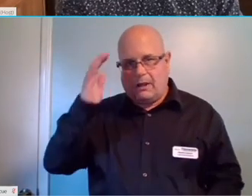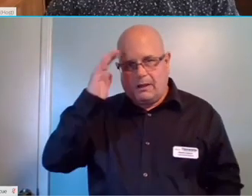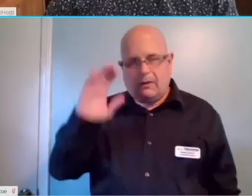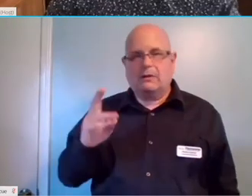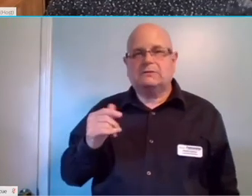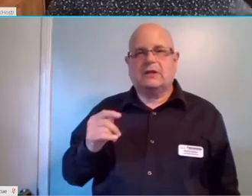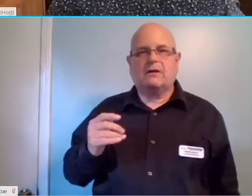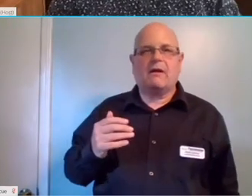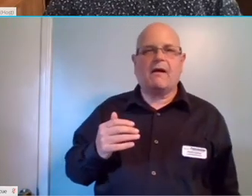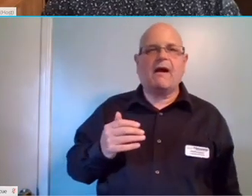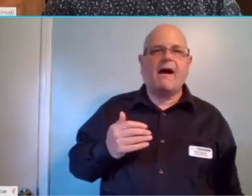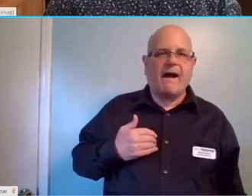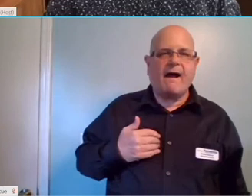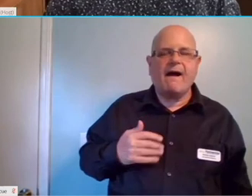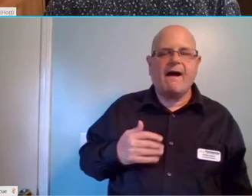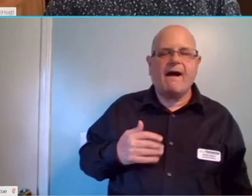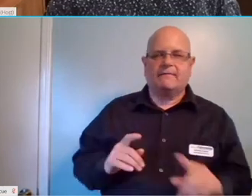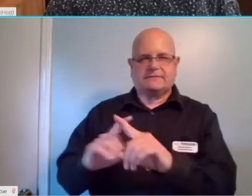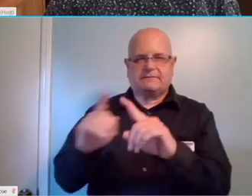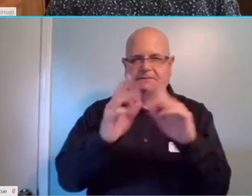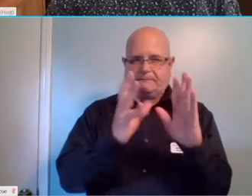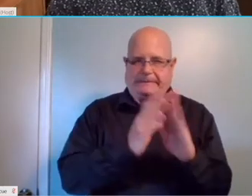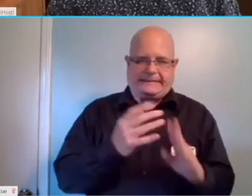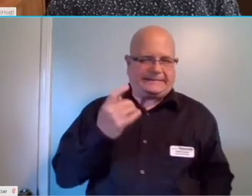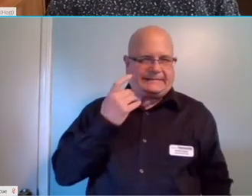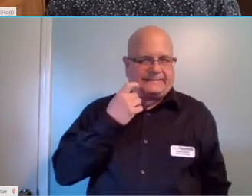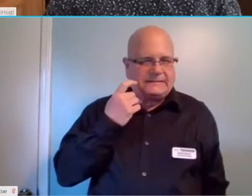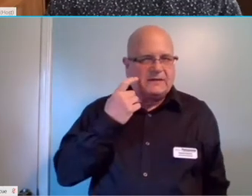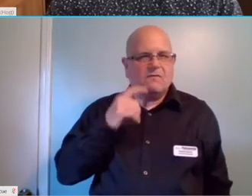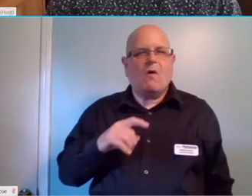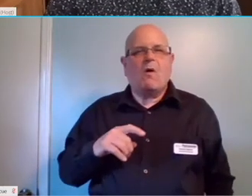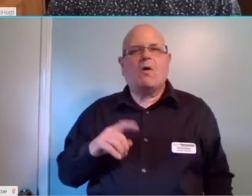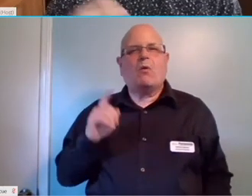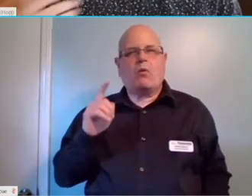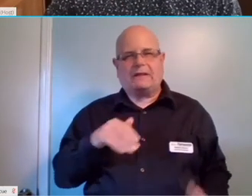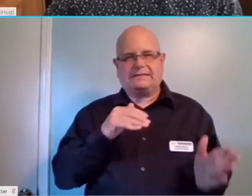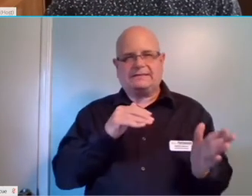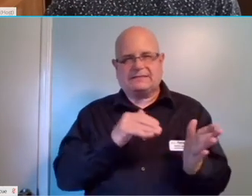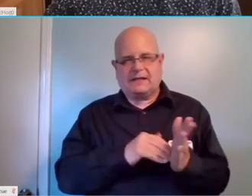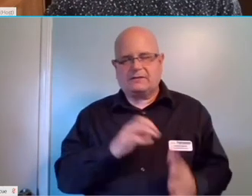we had Deb Socia that worked for the Enterprise Center and with one of their initiatives is digital equity.